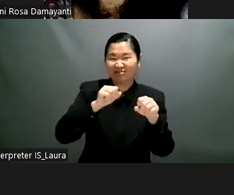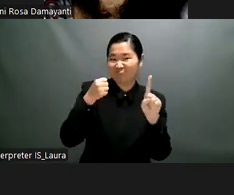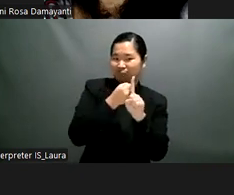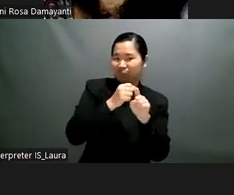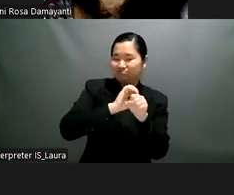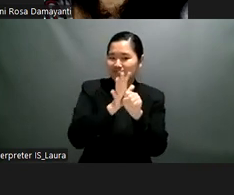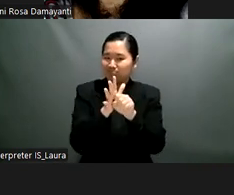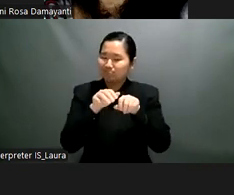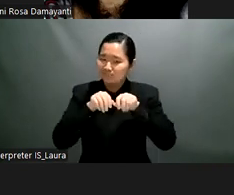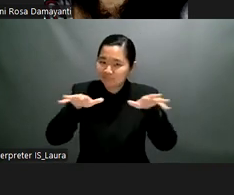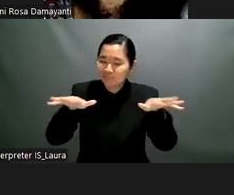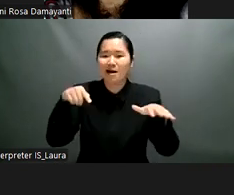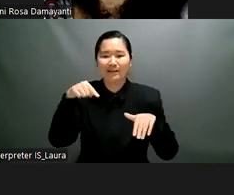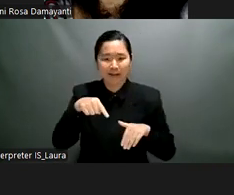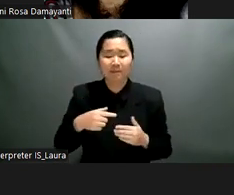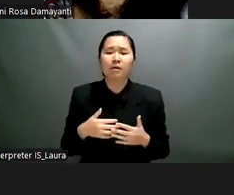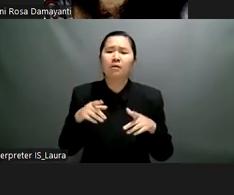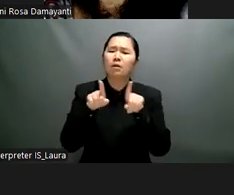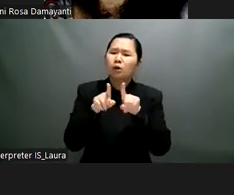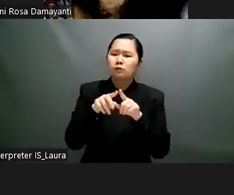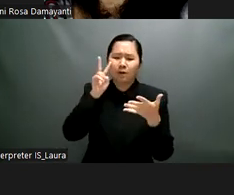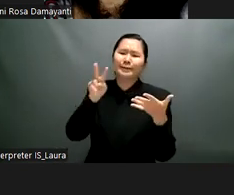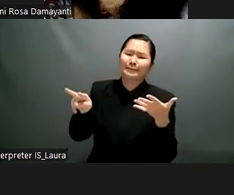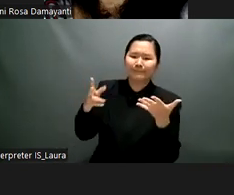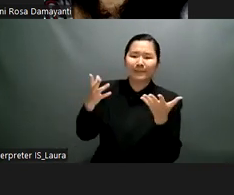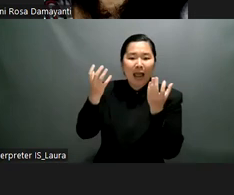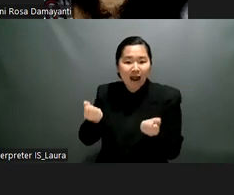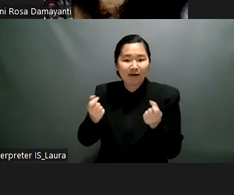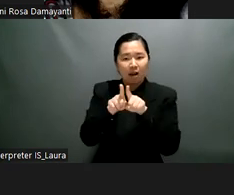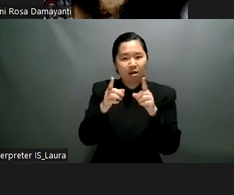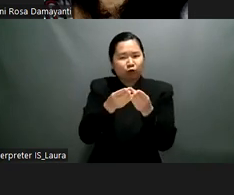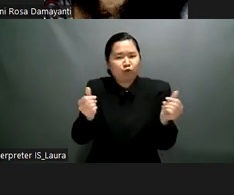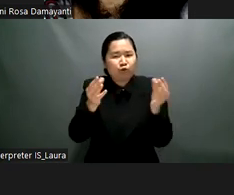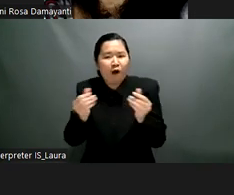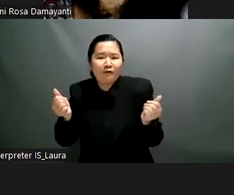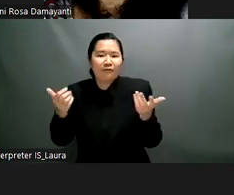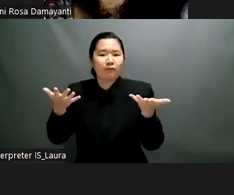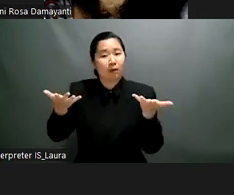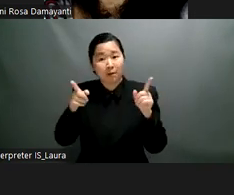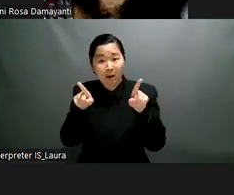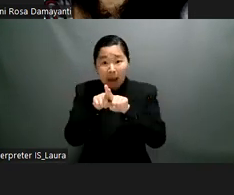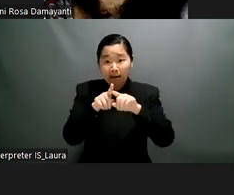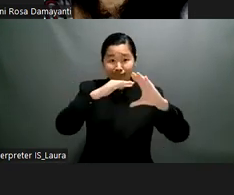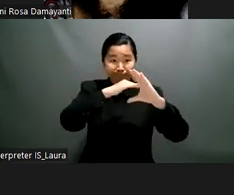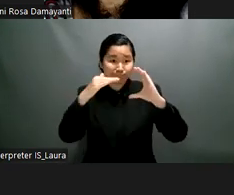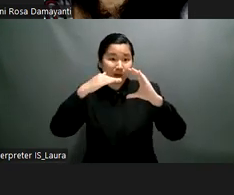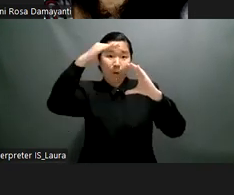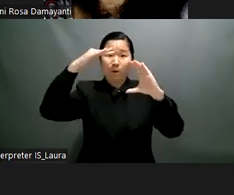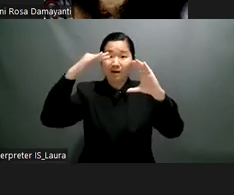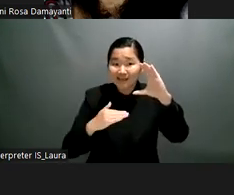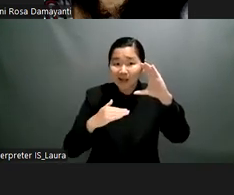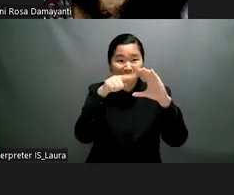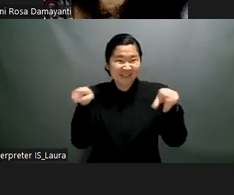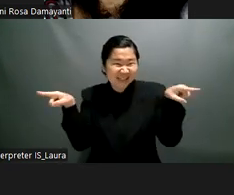practices like skills developments that need to be a part of the solution so next i'd like to to ask